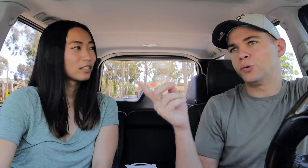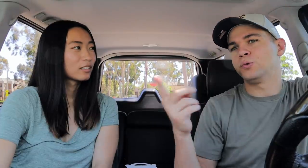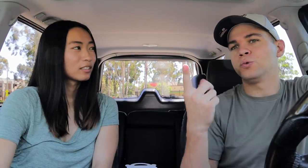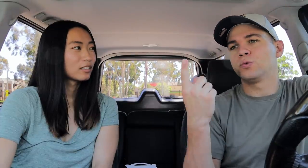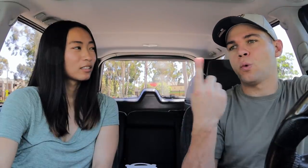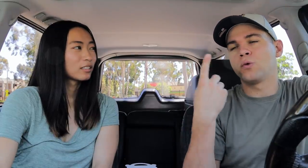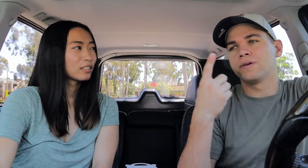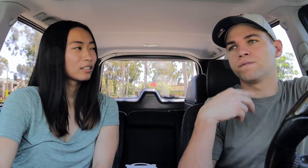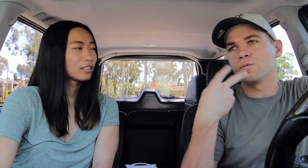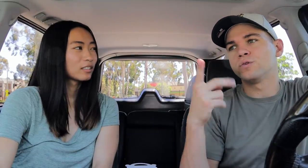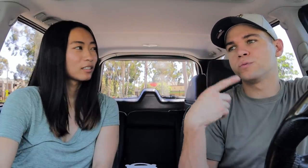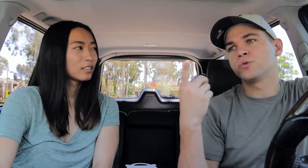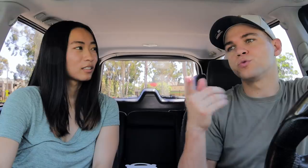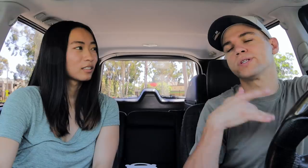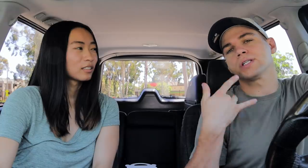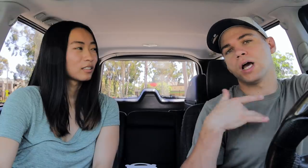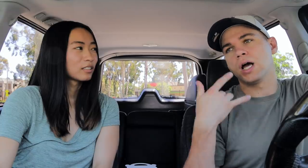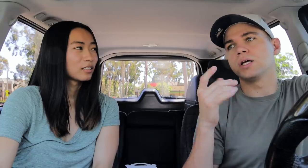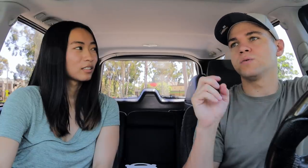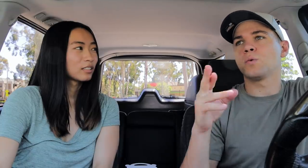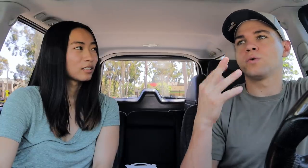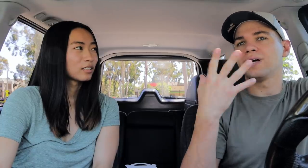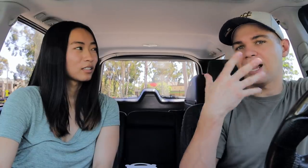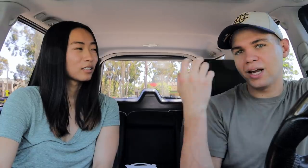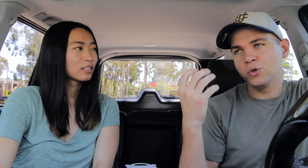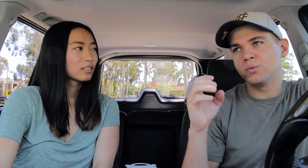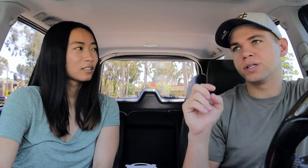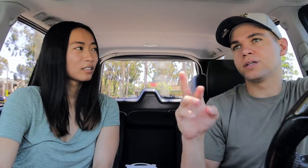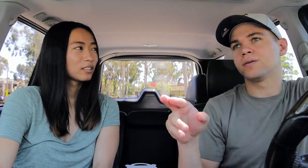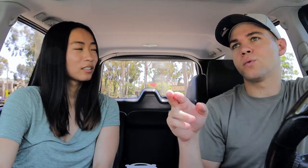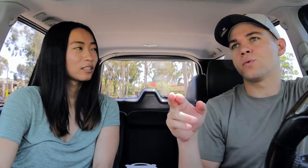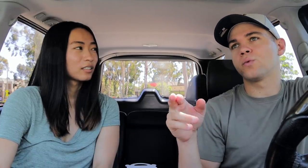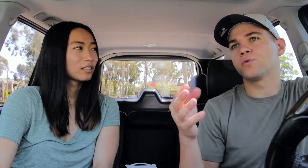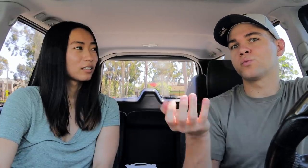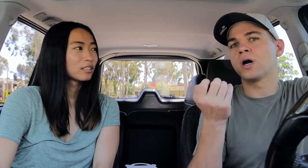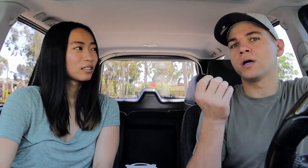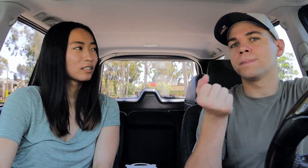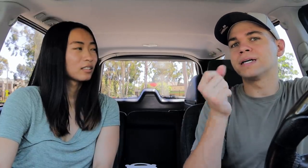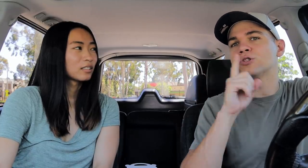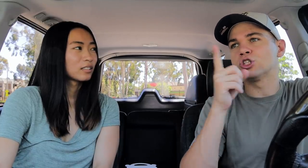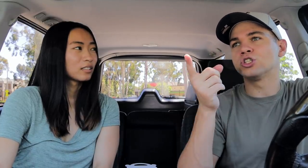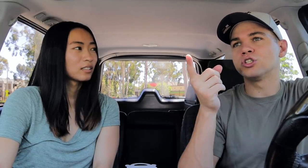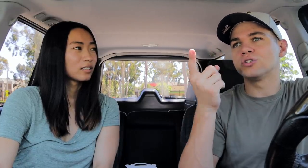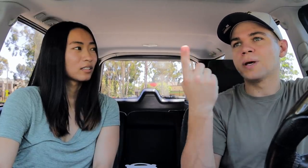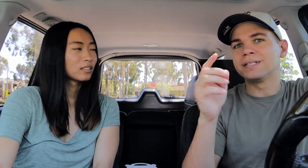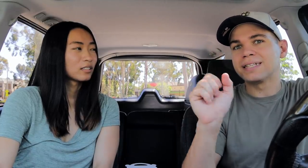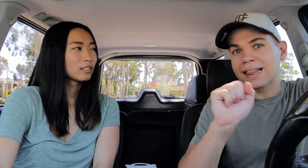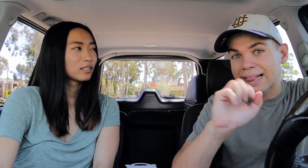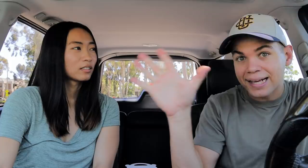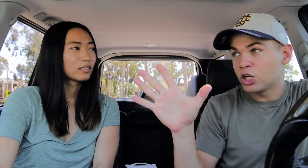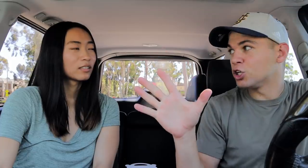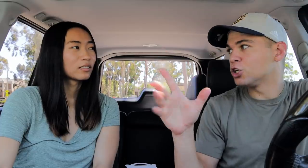You only voice when you're excited or angry or you want to make sure something is clear,